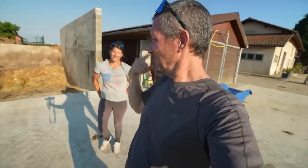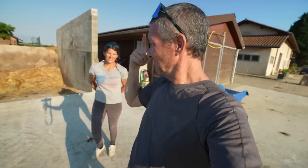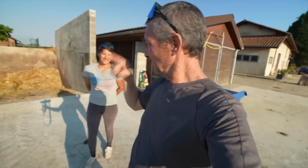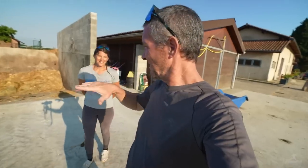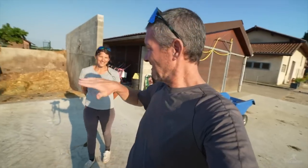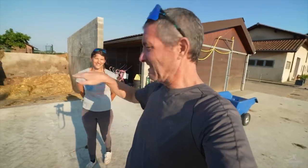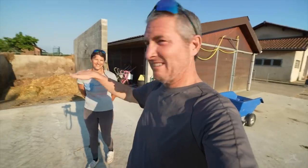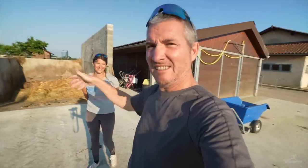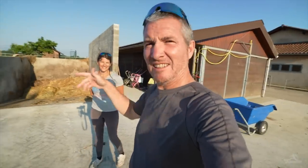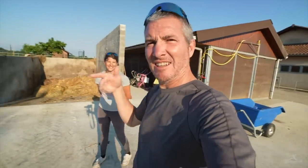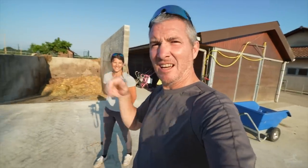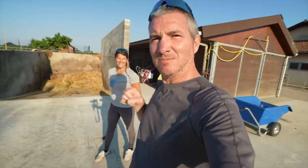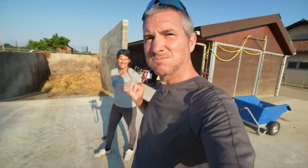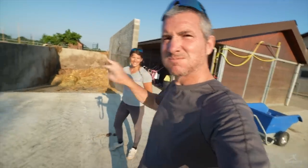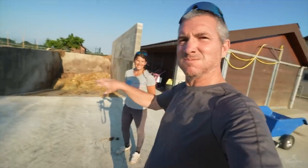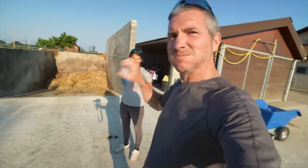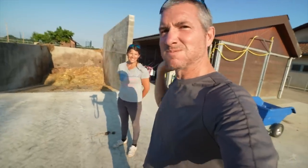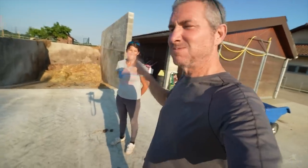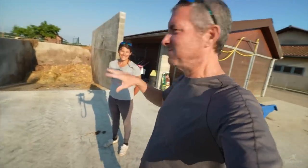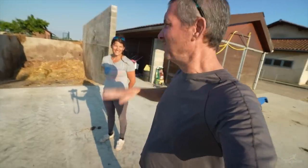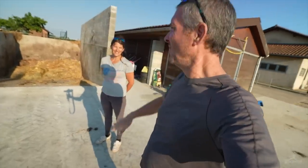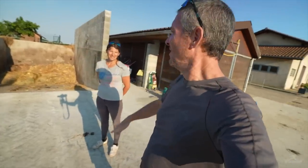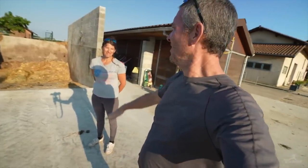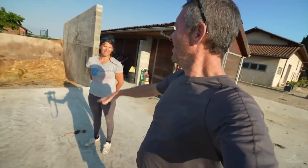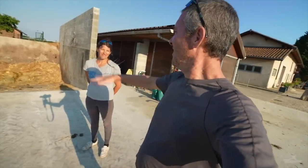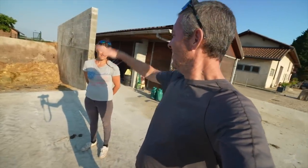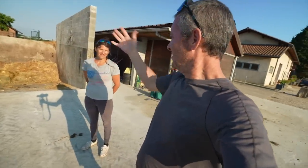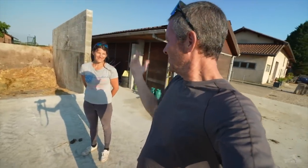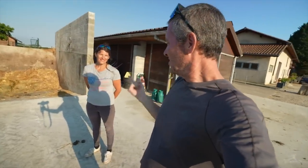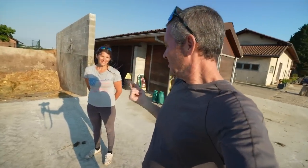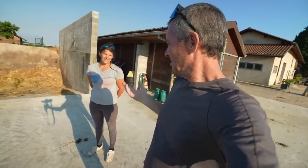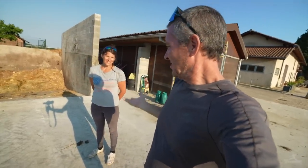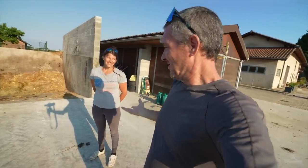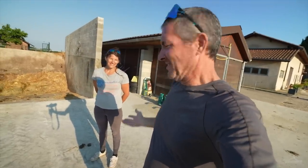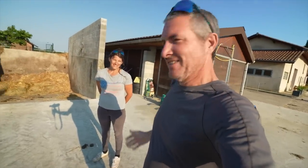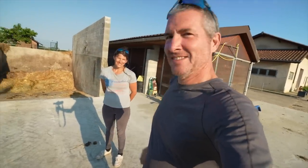Is this pile for all the dirty hay? What do you do when it’s full?